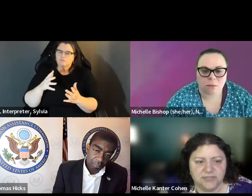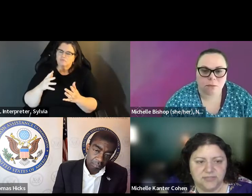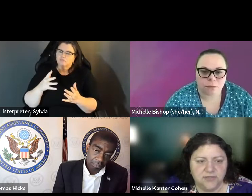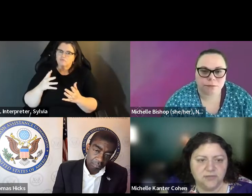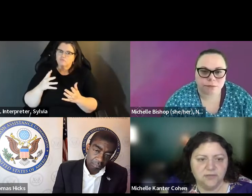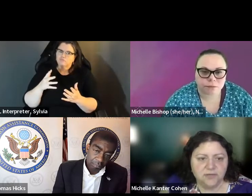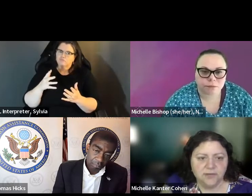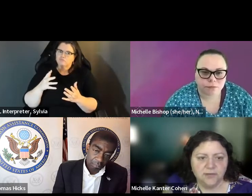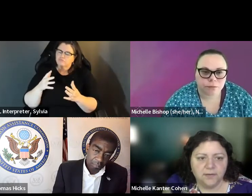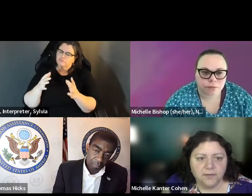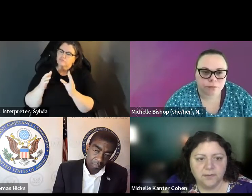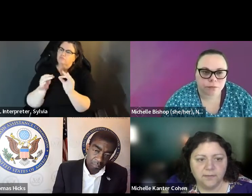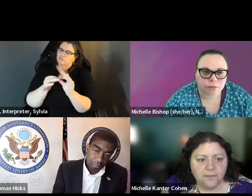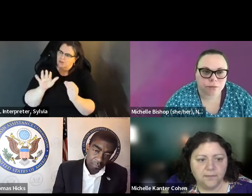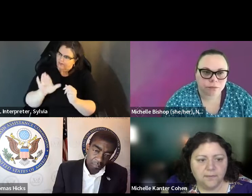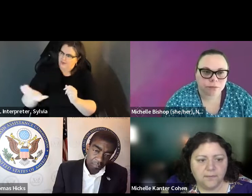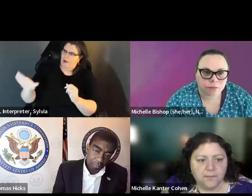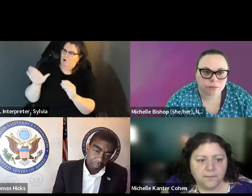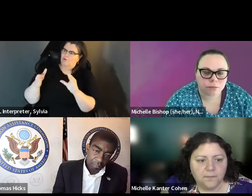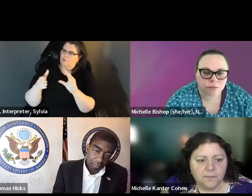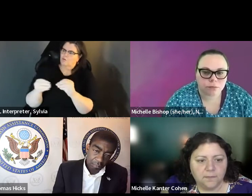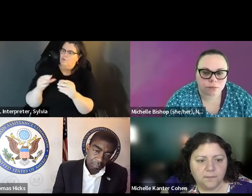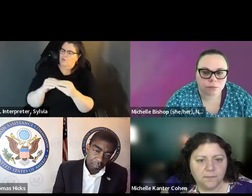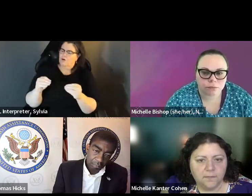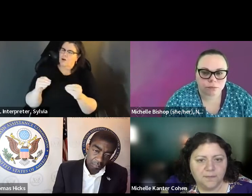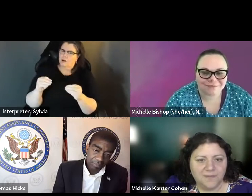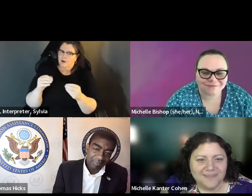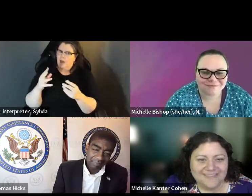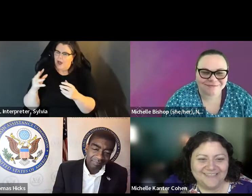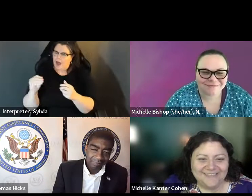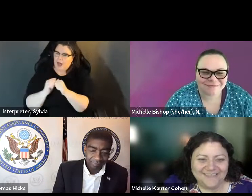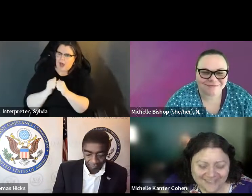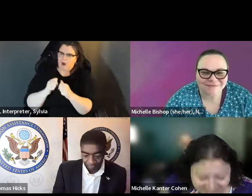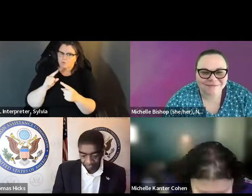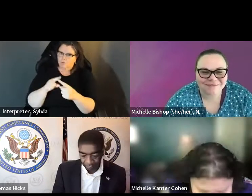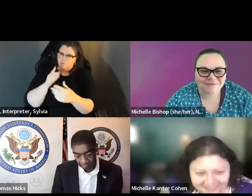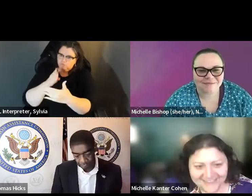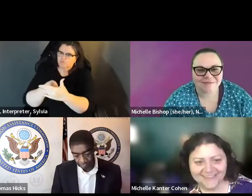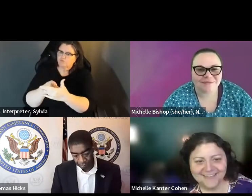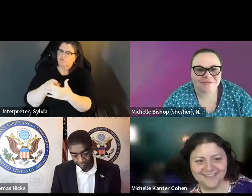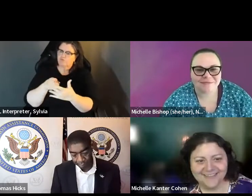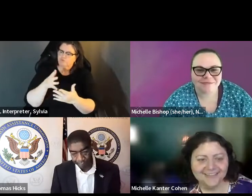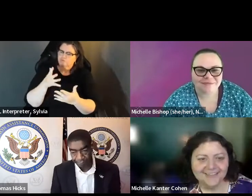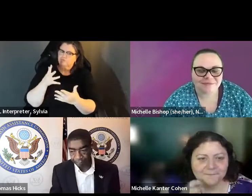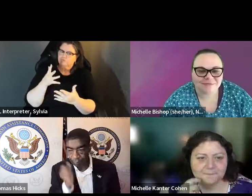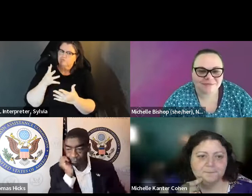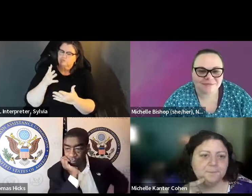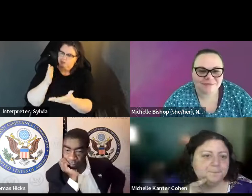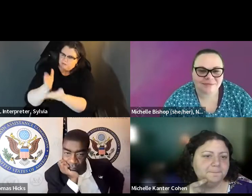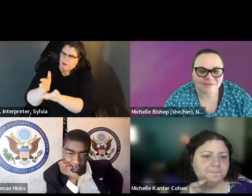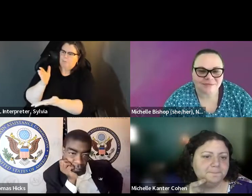to speak those stories and to help connect those stories The second related question is, Why aren't we seeing more of these types of legal actions in Florida, chinaing the constitutional laws that are restricting or criminalizing voting with the legal causes of action. » Caitlyn: Thank you. Thank you both Michelles for